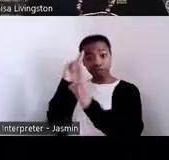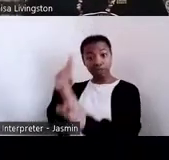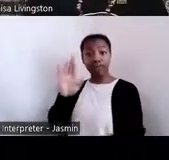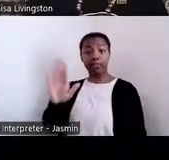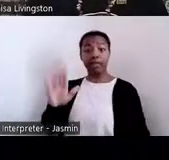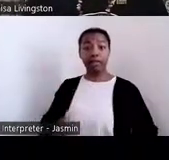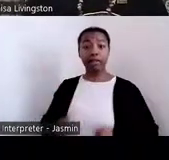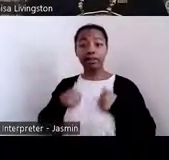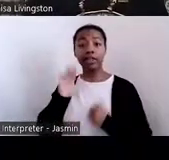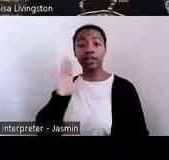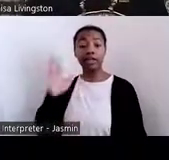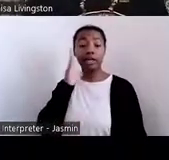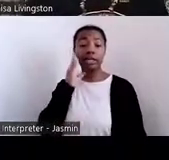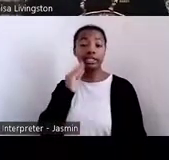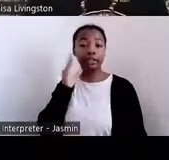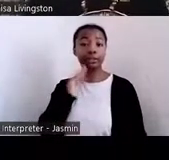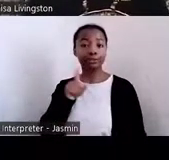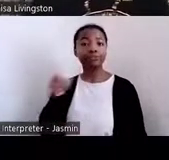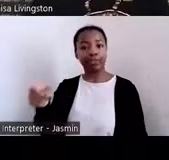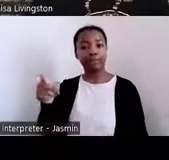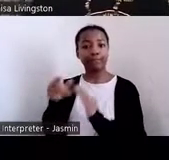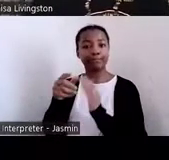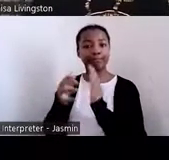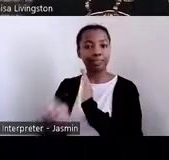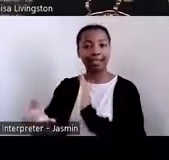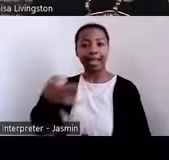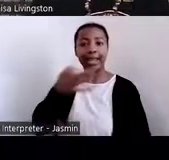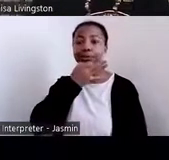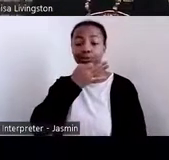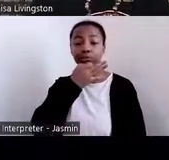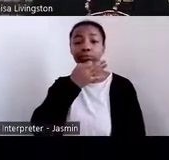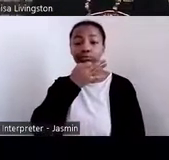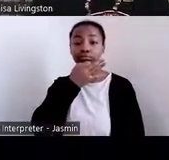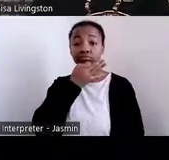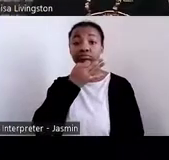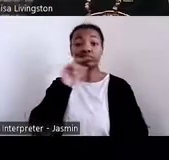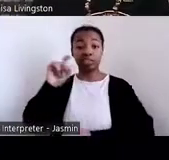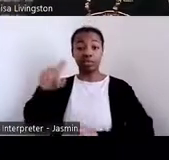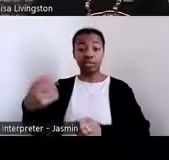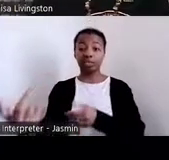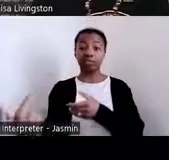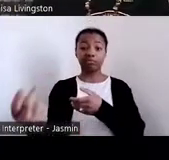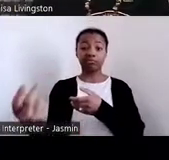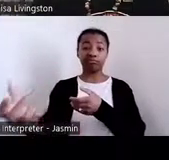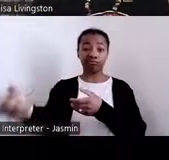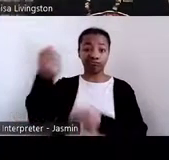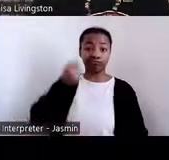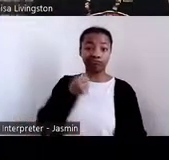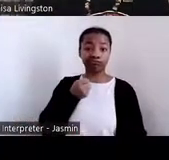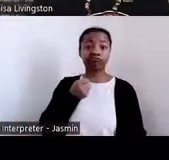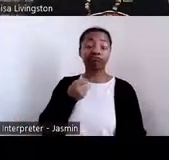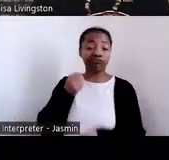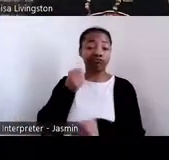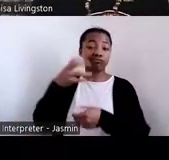expertise, that they're able to be at the table with us and with everyone, especially our elected leaders.